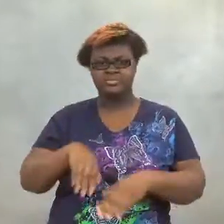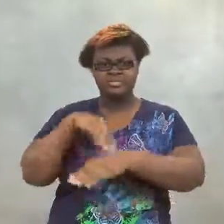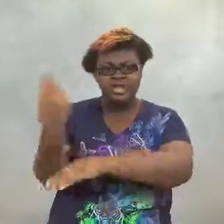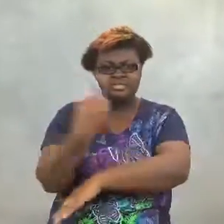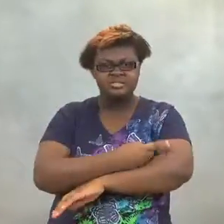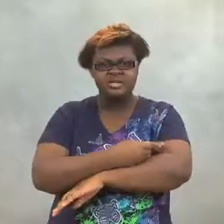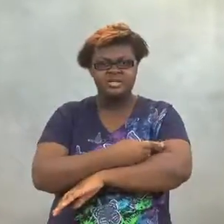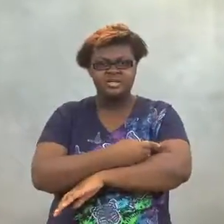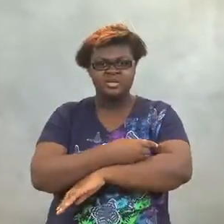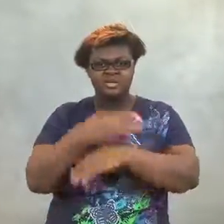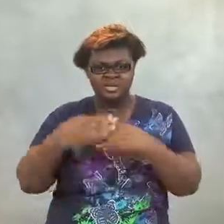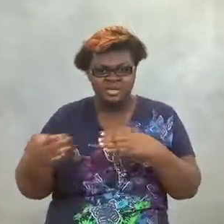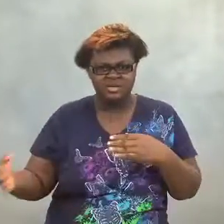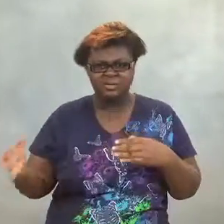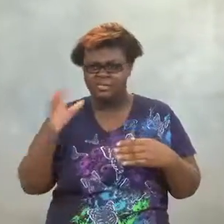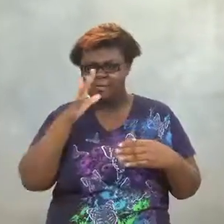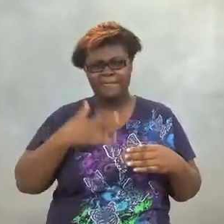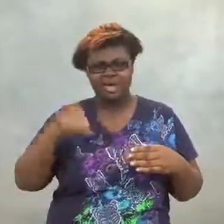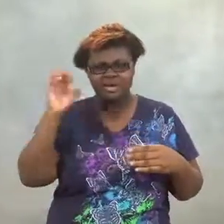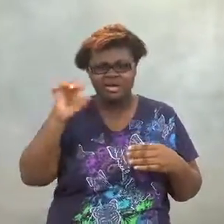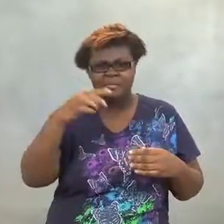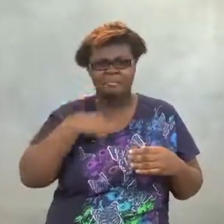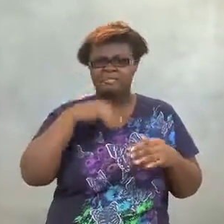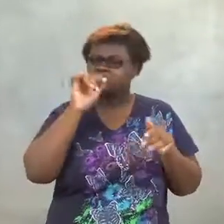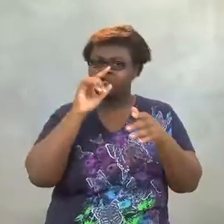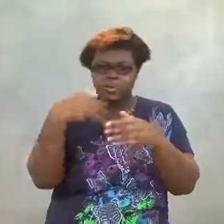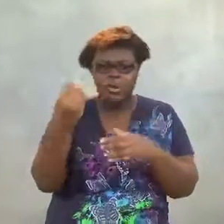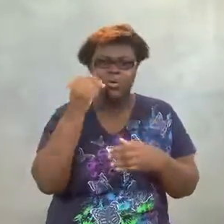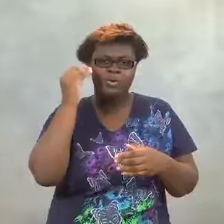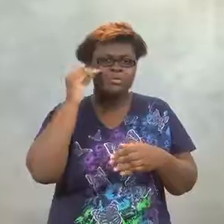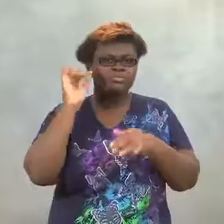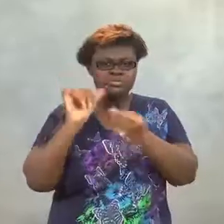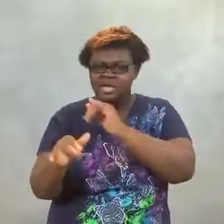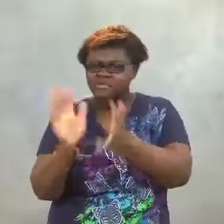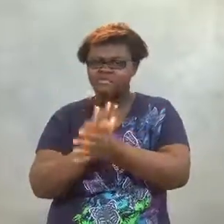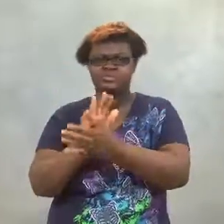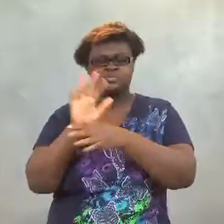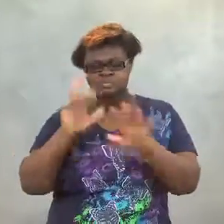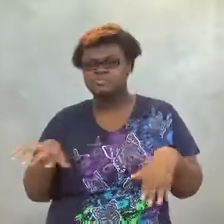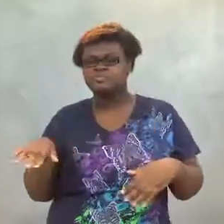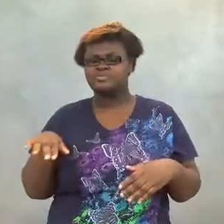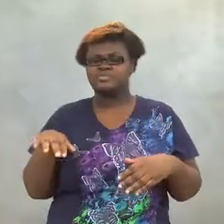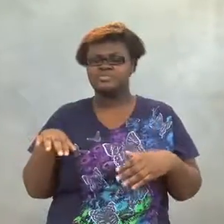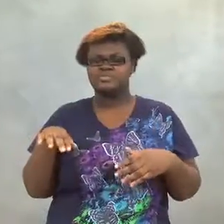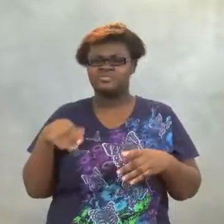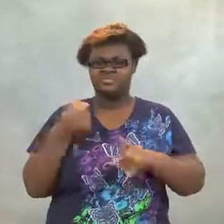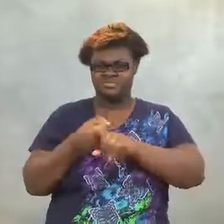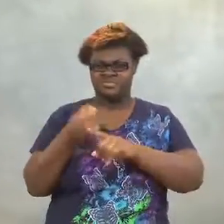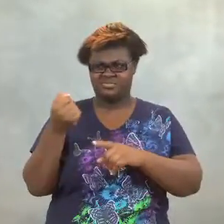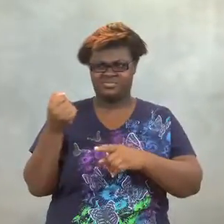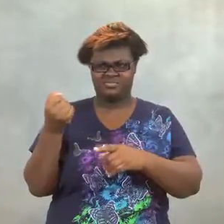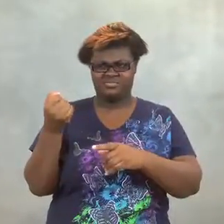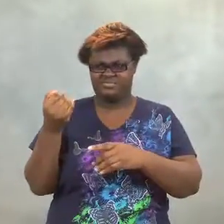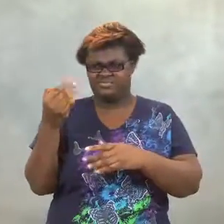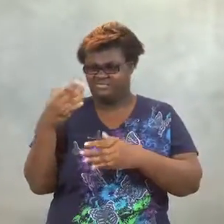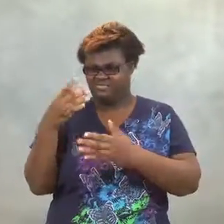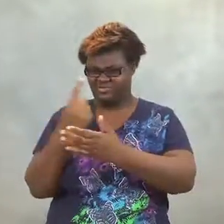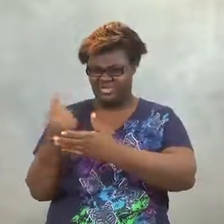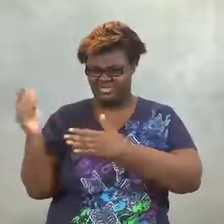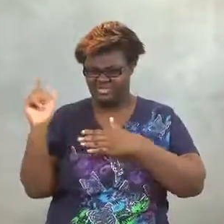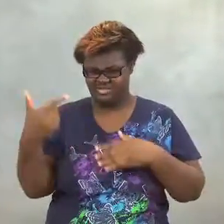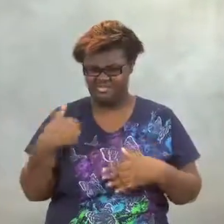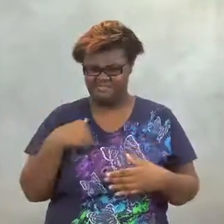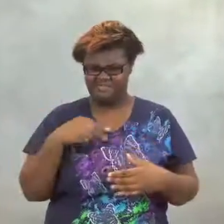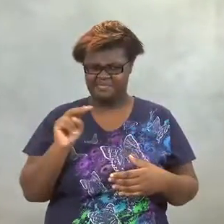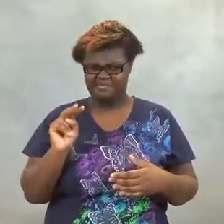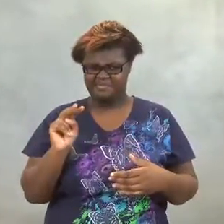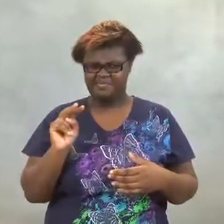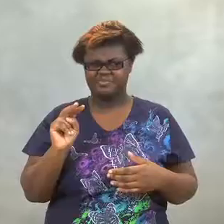My mother would tell me the next day and after that whether to stay or not.